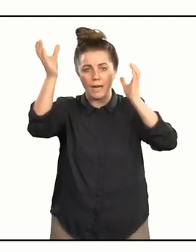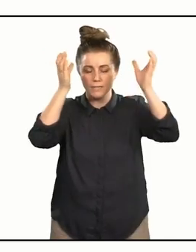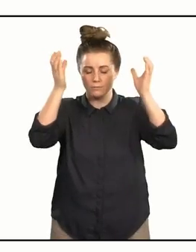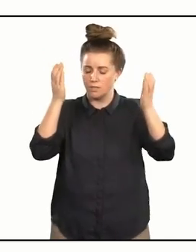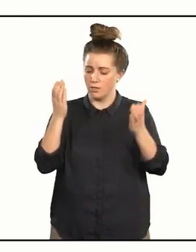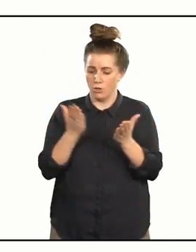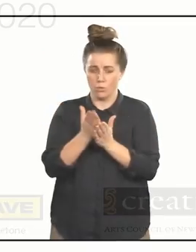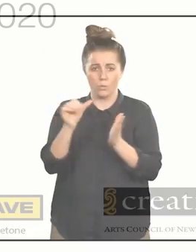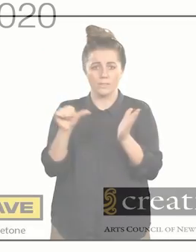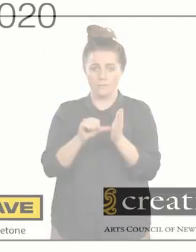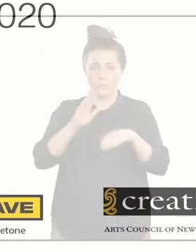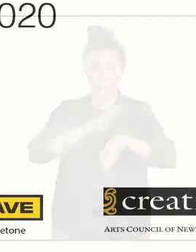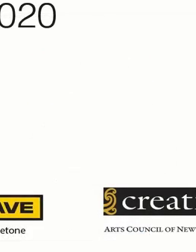at a really difficult time.